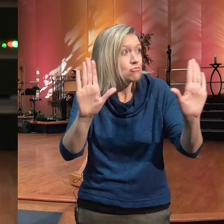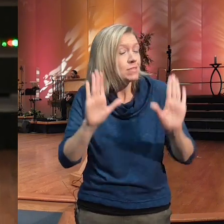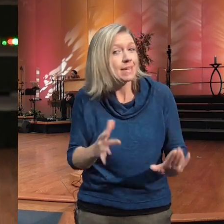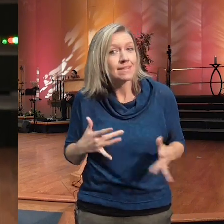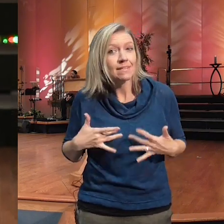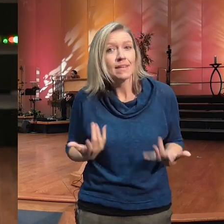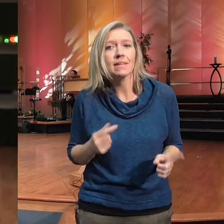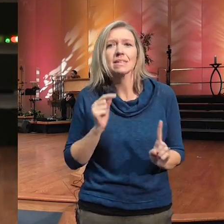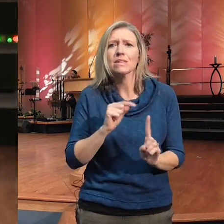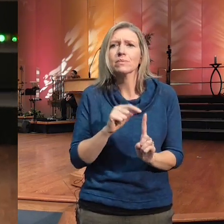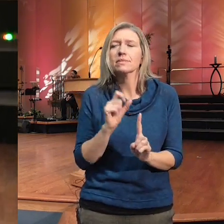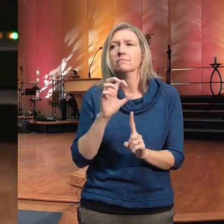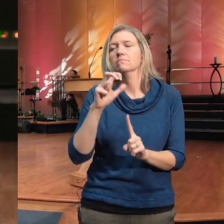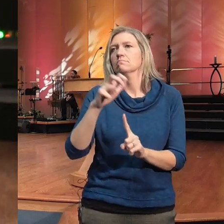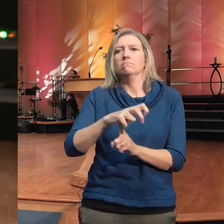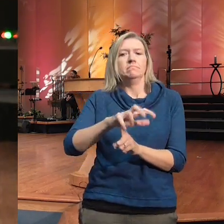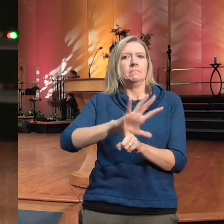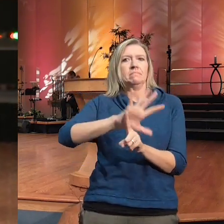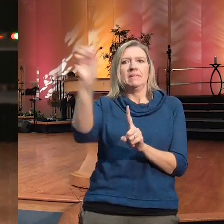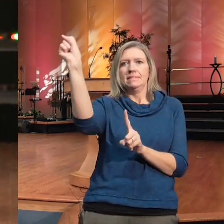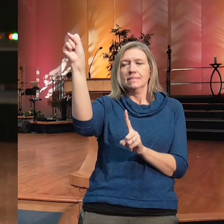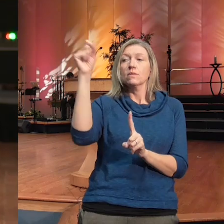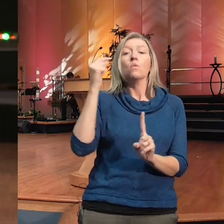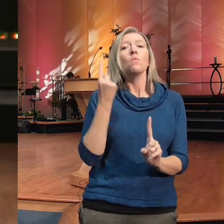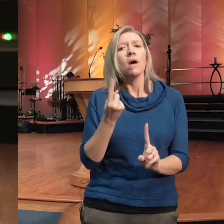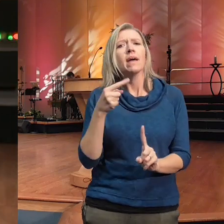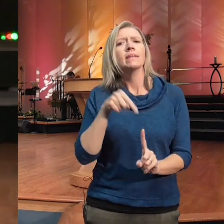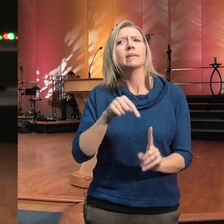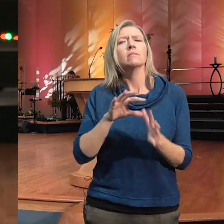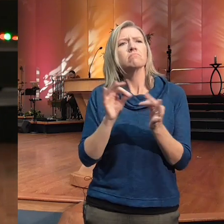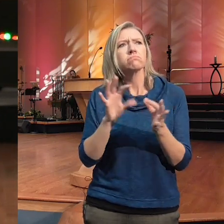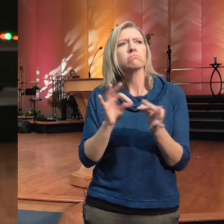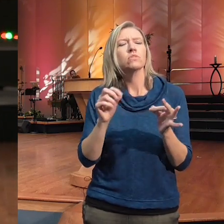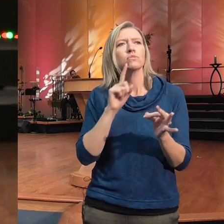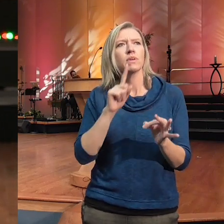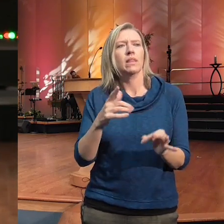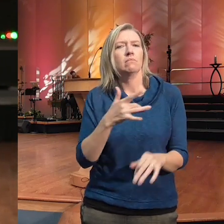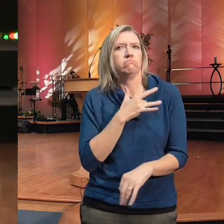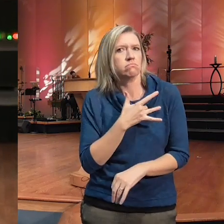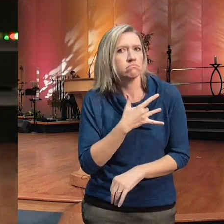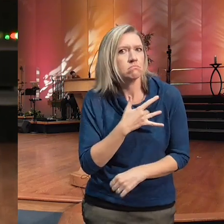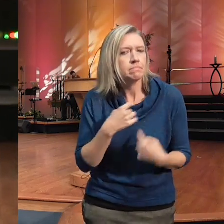wonderful one thing he talked about that really res resonated for me Josh is he talked about the